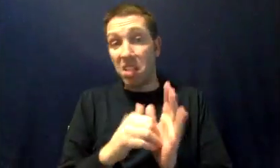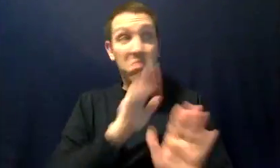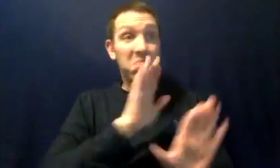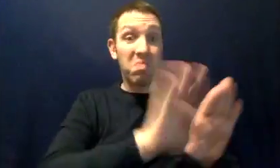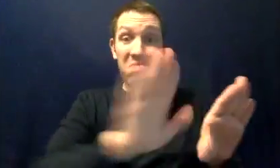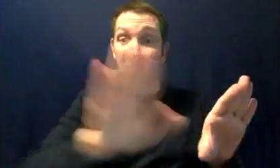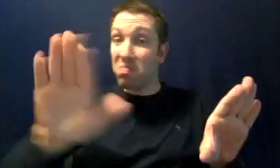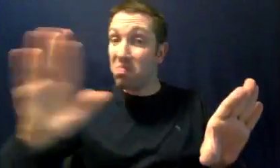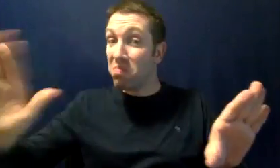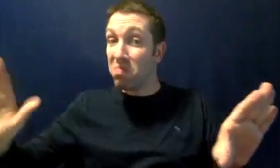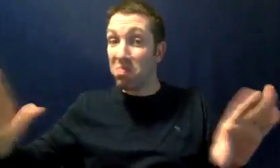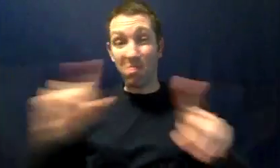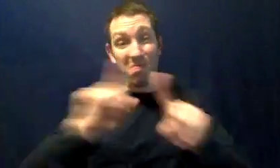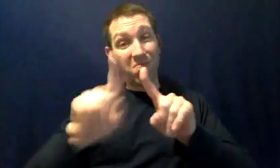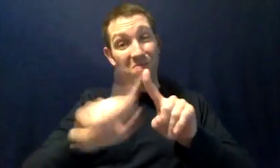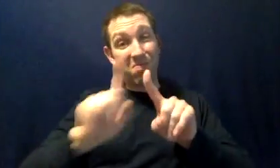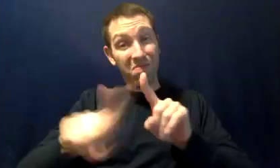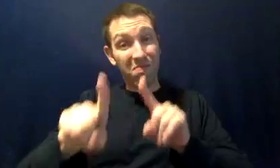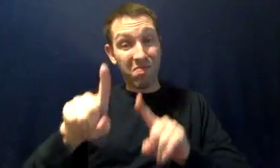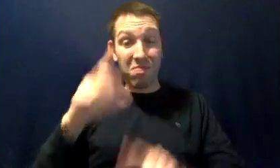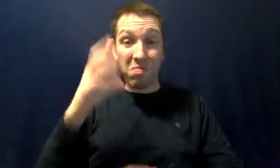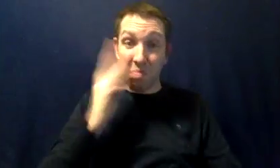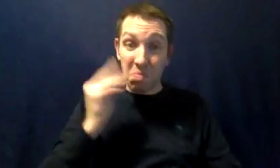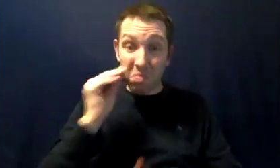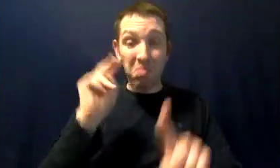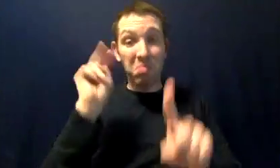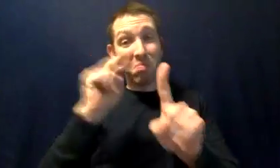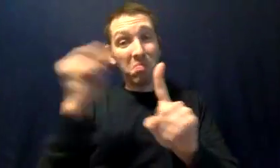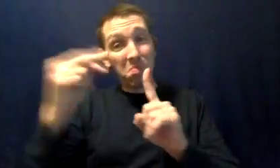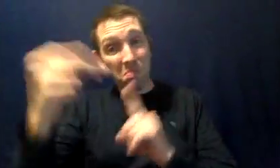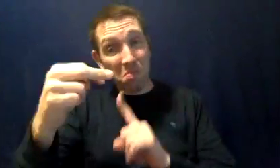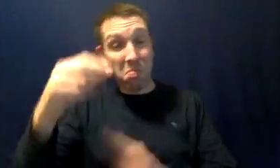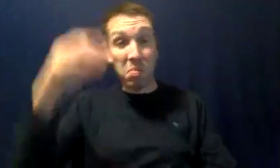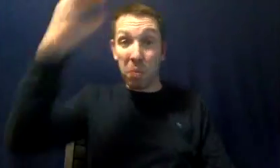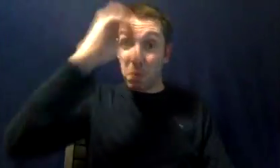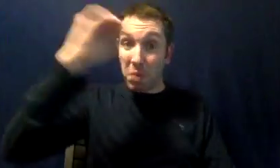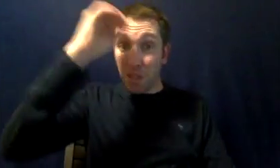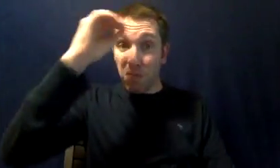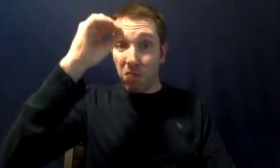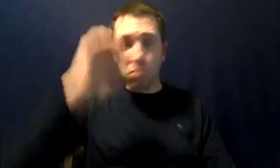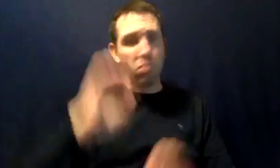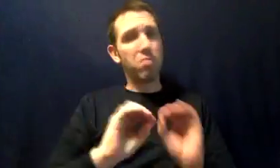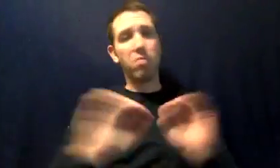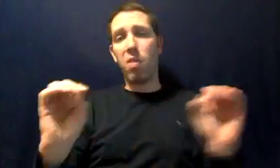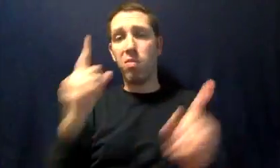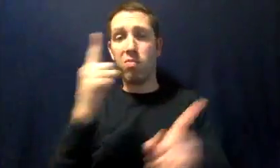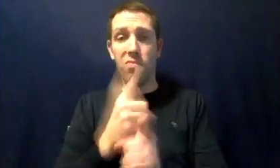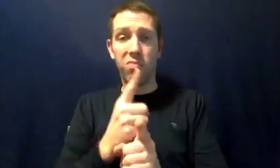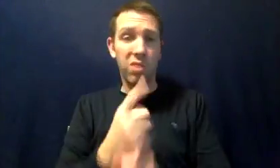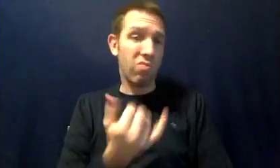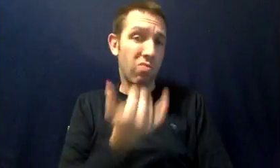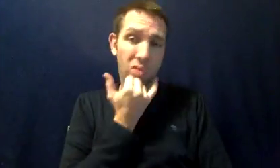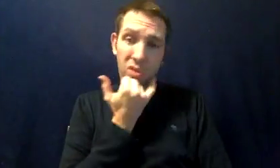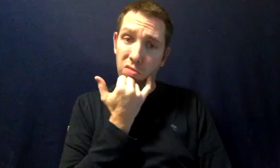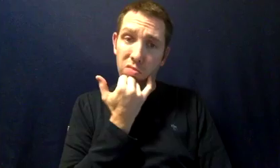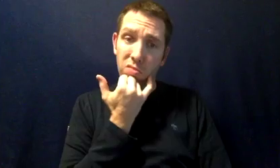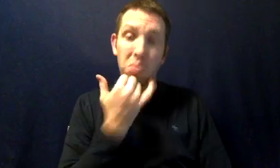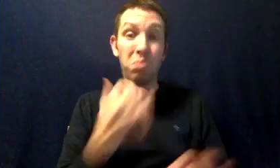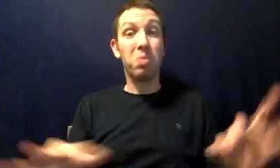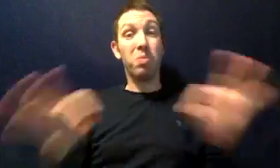I know that everyone had different experiences, different perspectives and different opinions. There is no right or wrong.